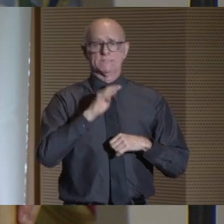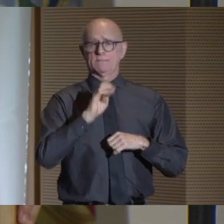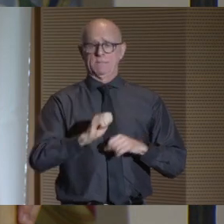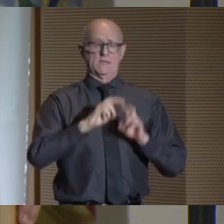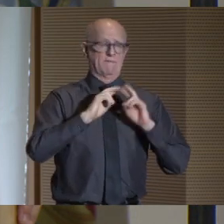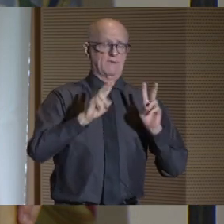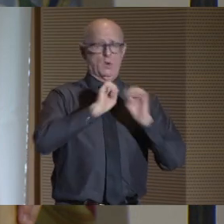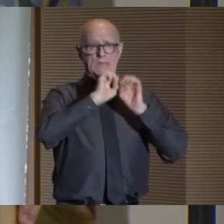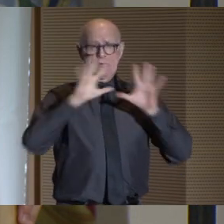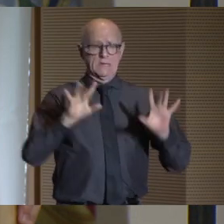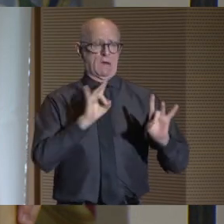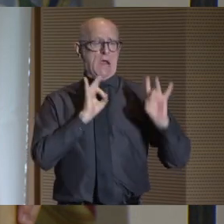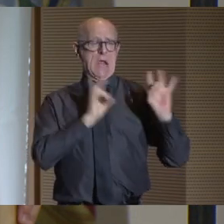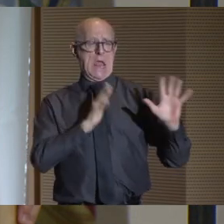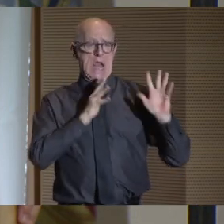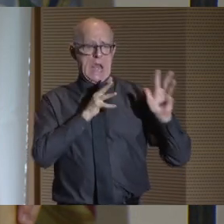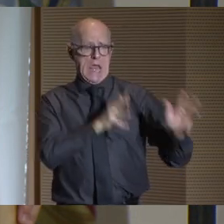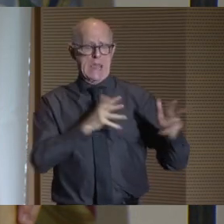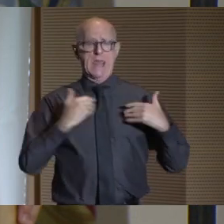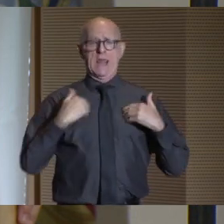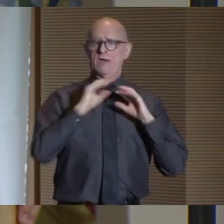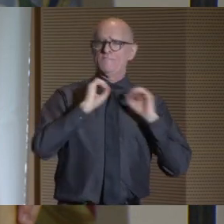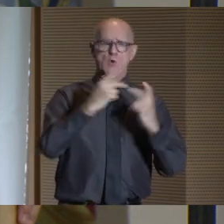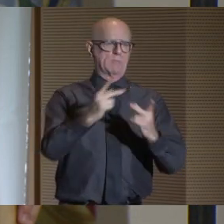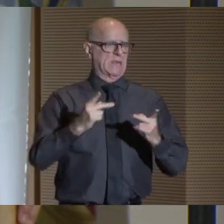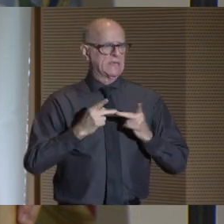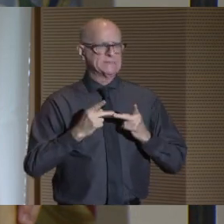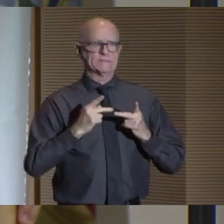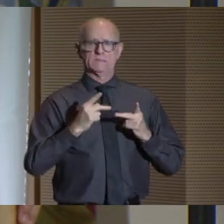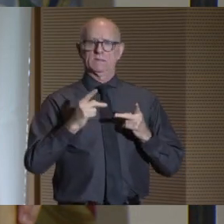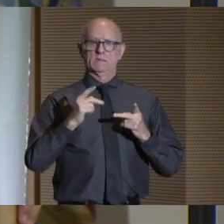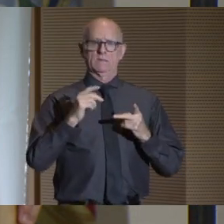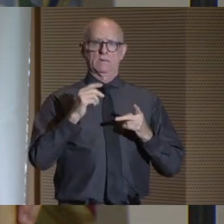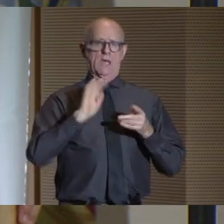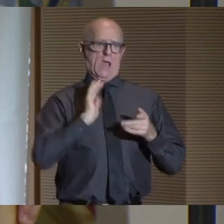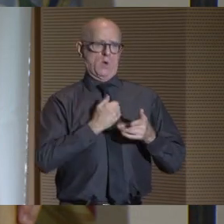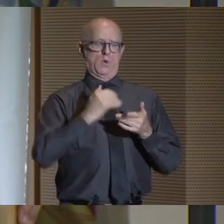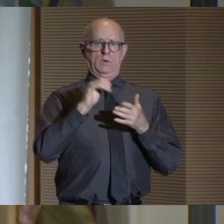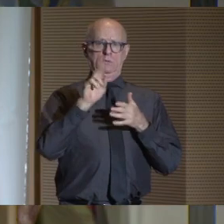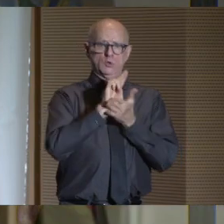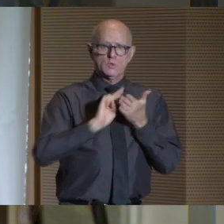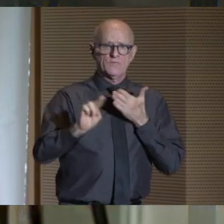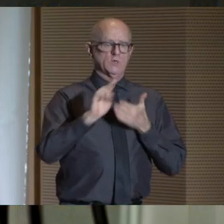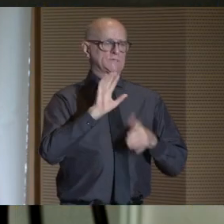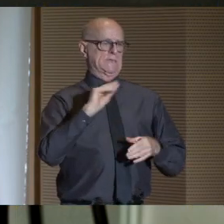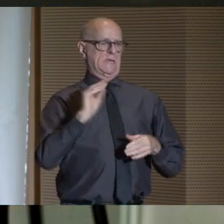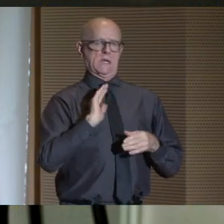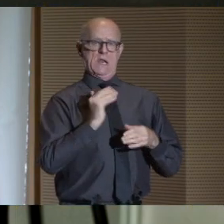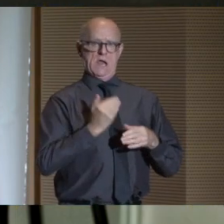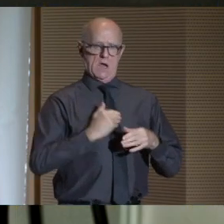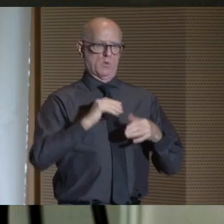that hate has no place in our university and in our city, and we need to back it up with action.